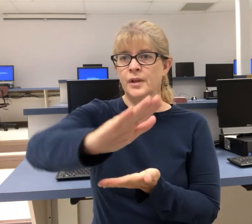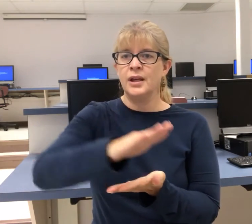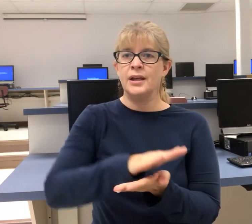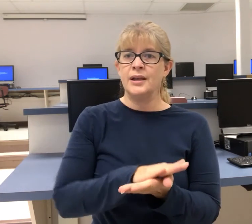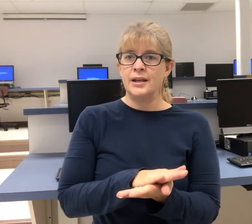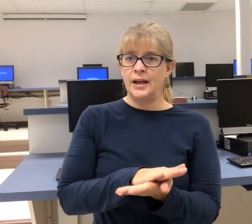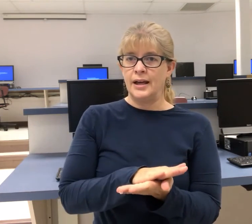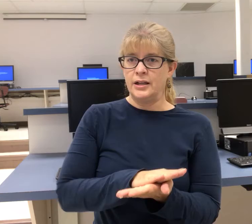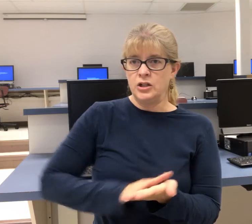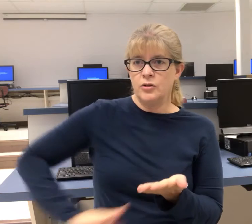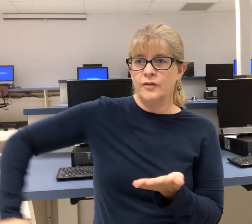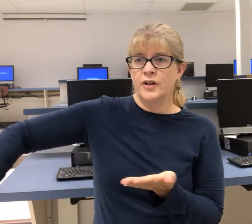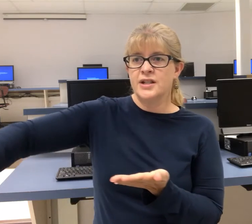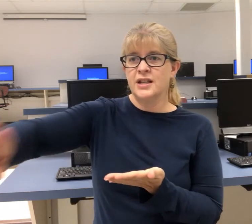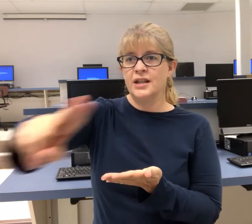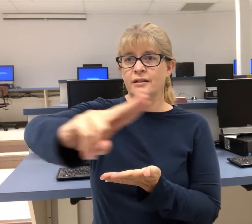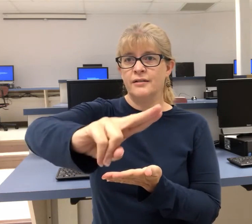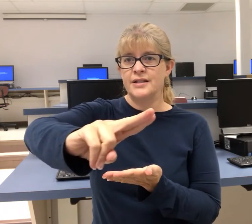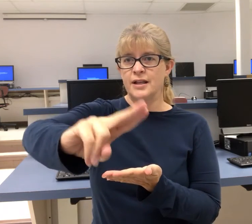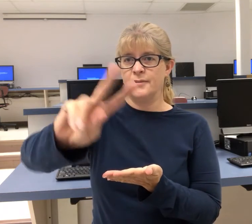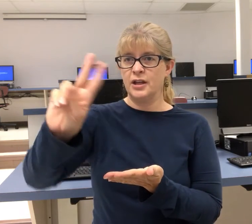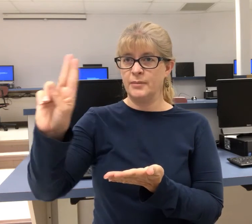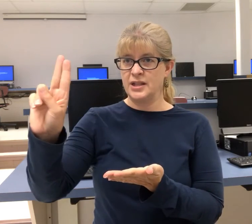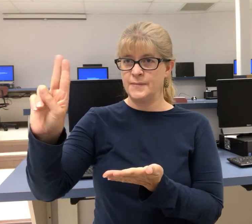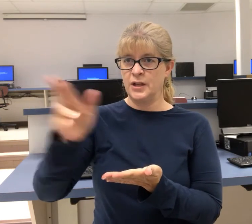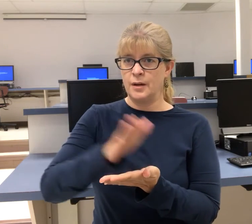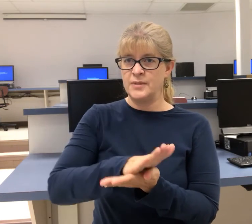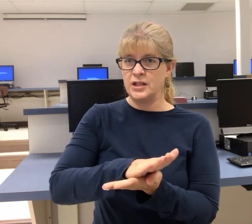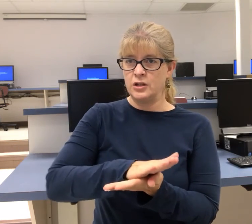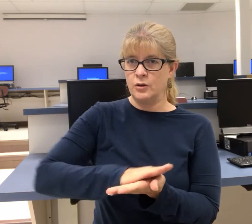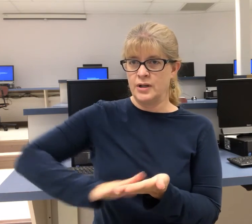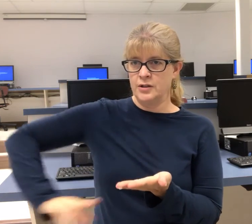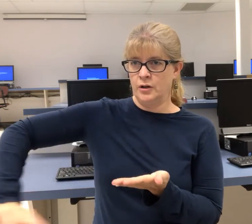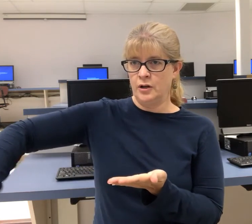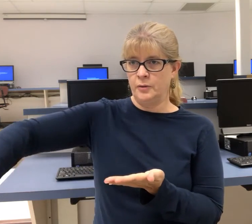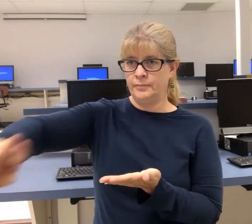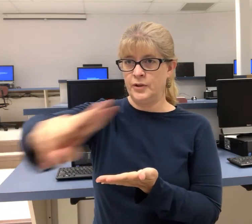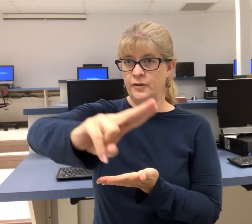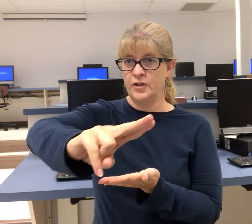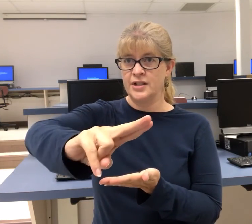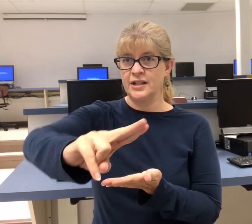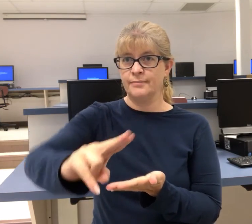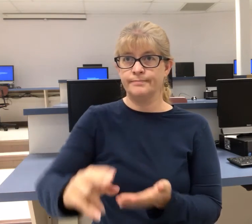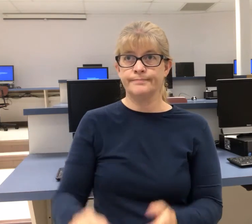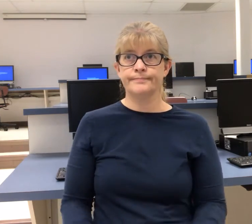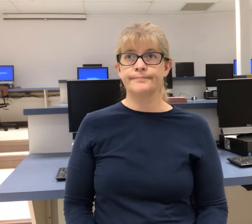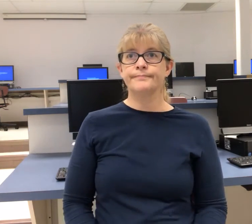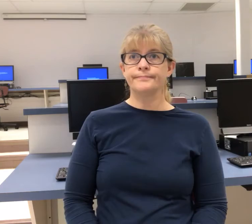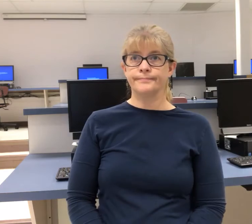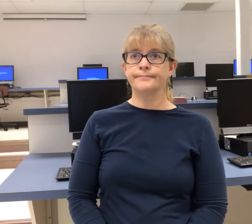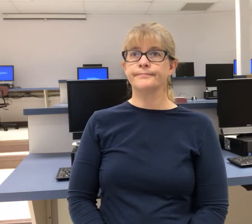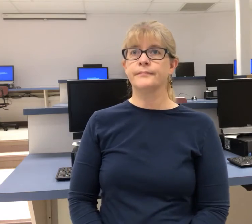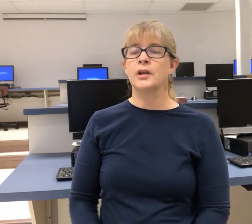and university same thing but this becomes a "U" as you go university